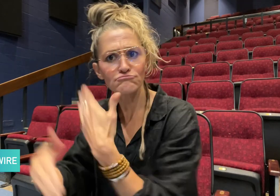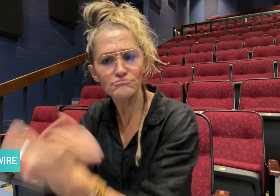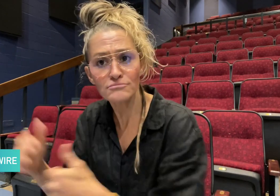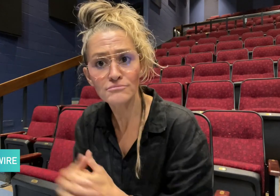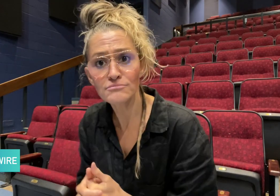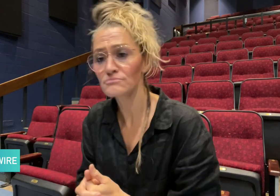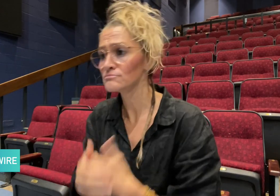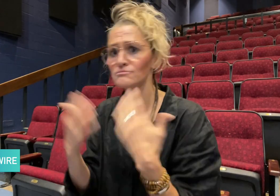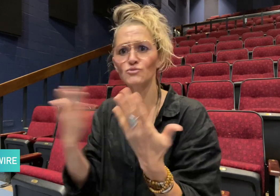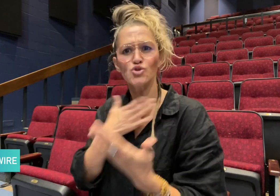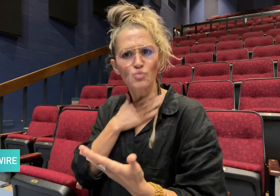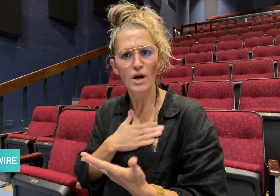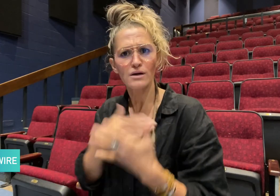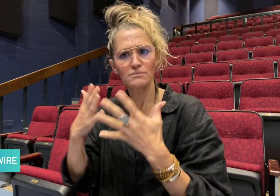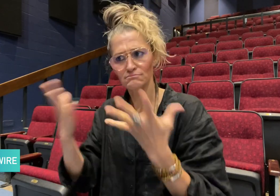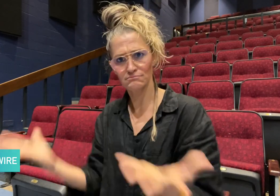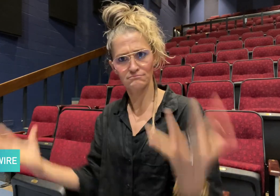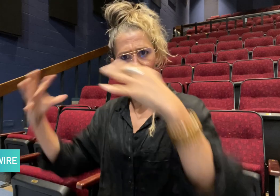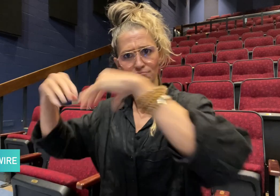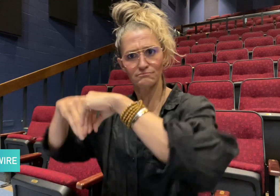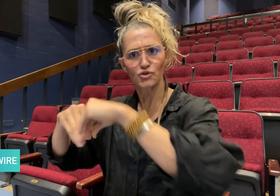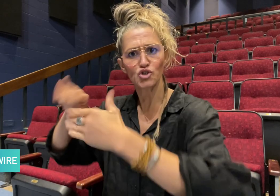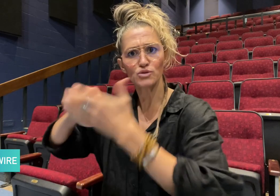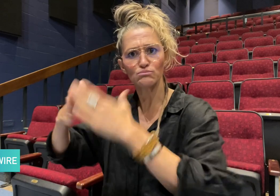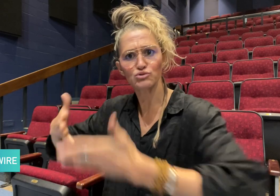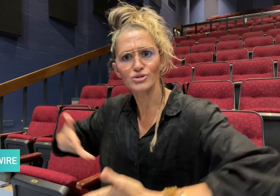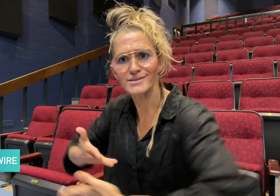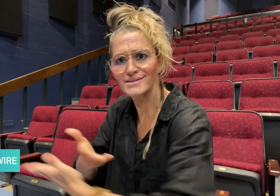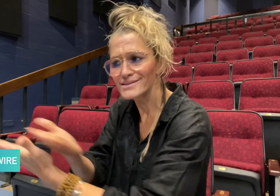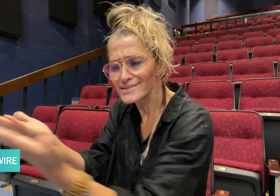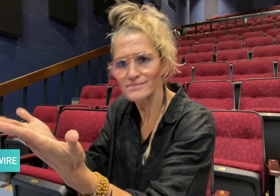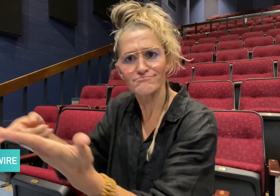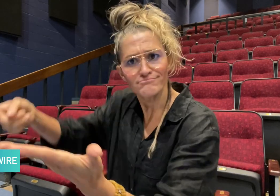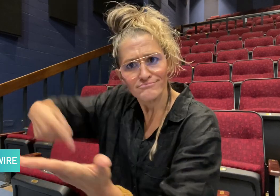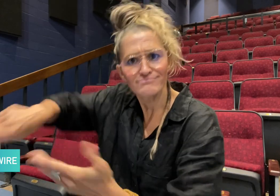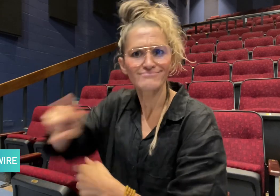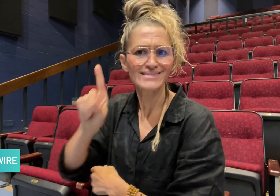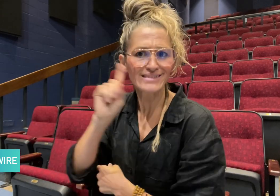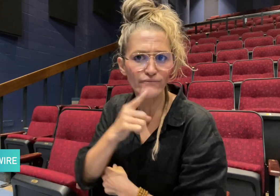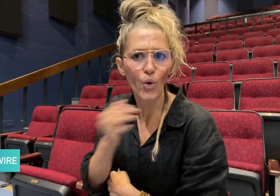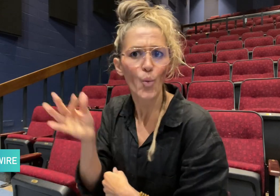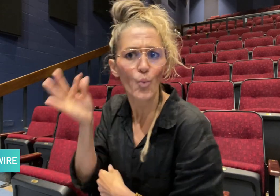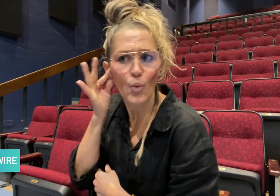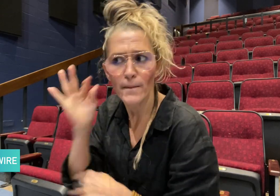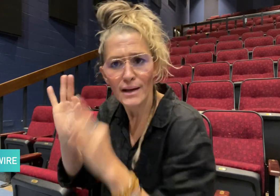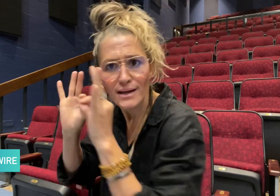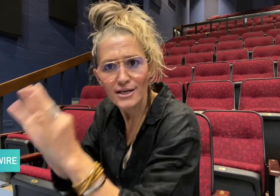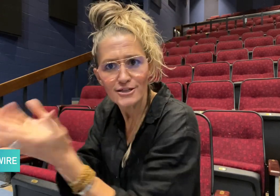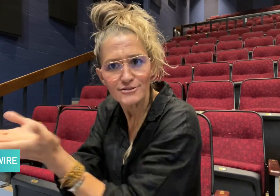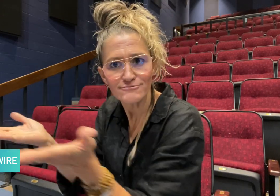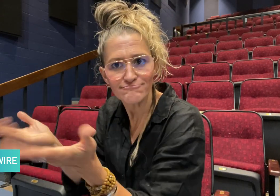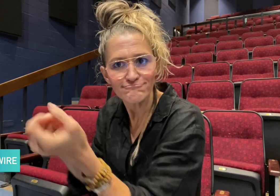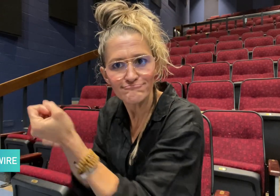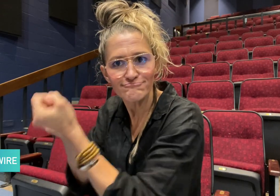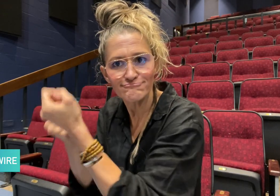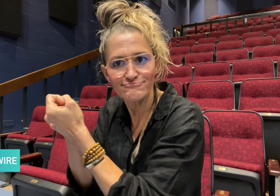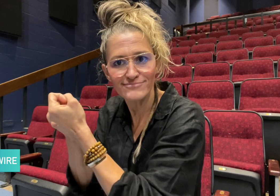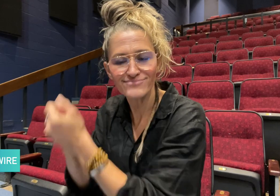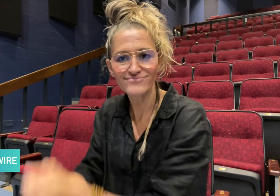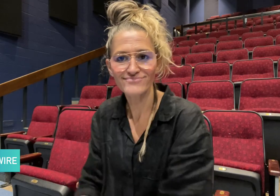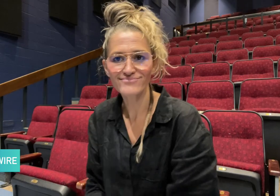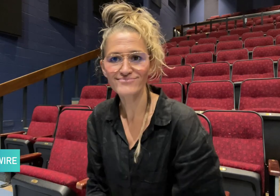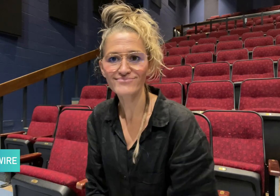owners, to create an inclusive community for Deaf women.